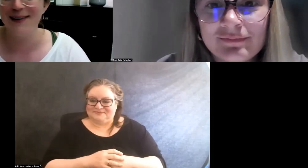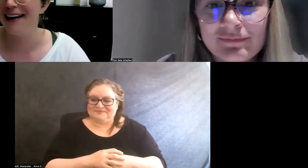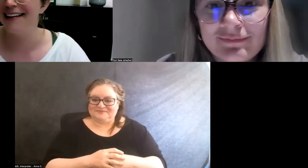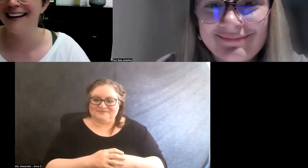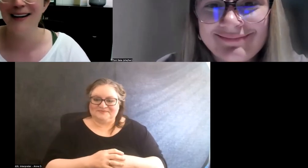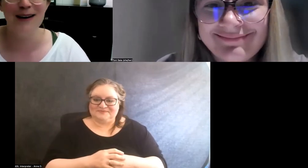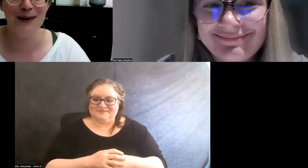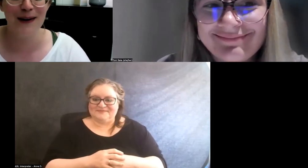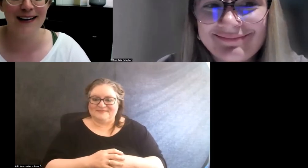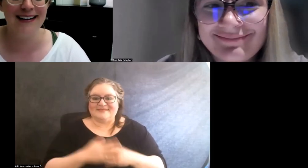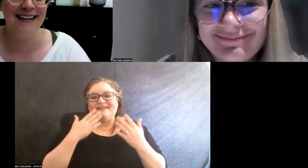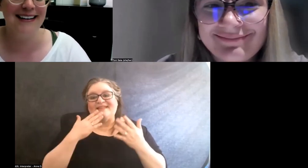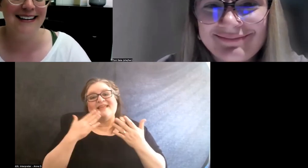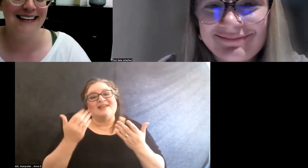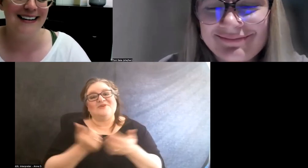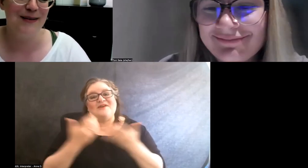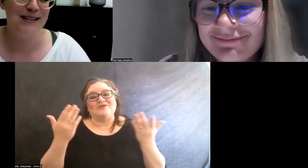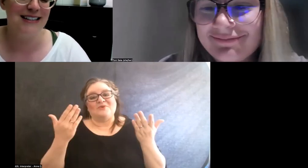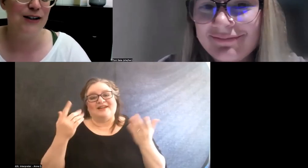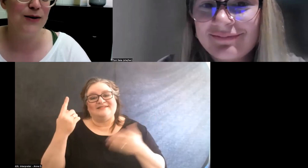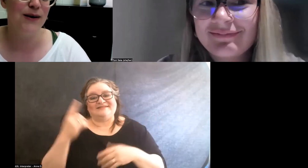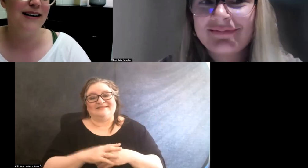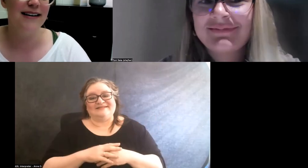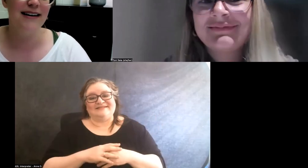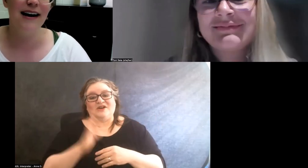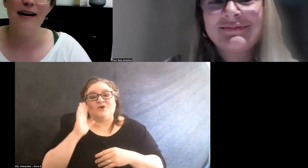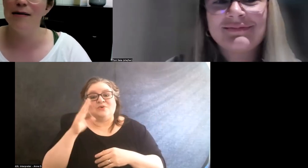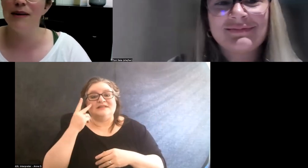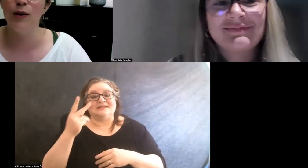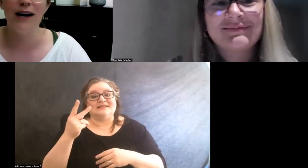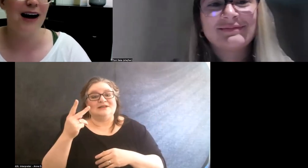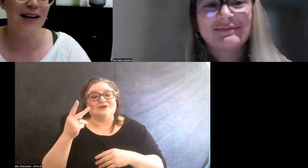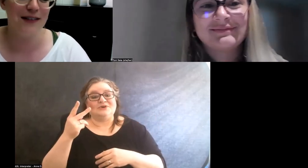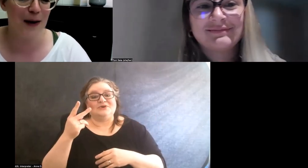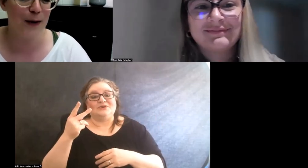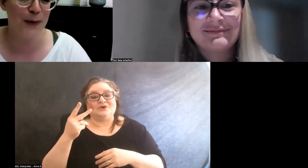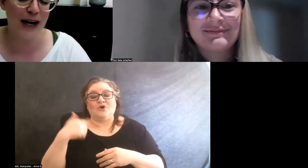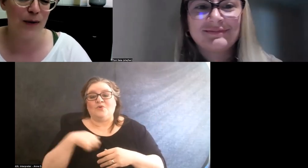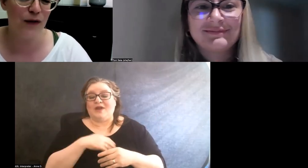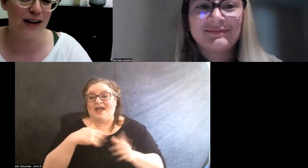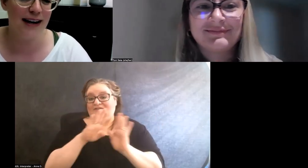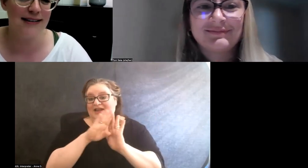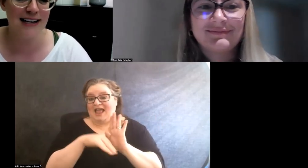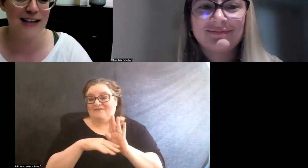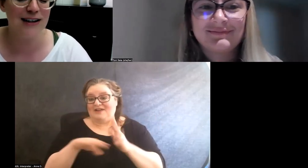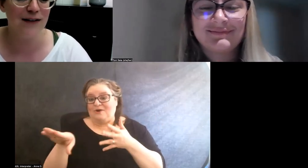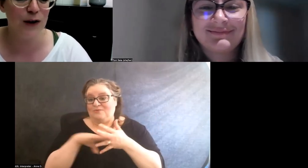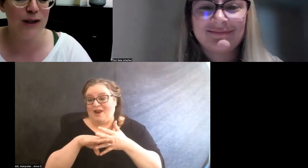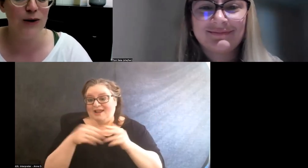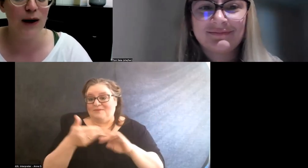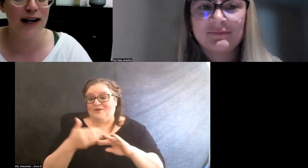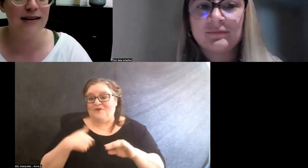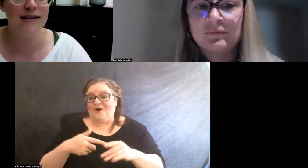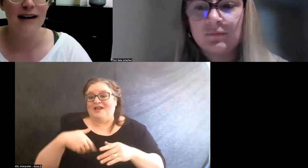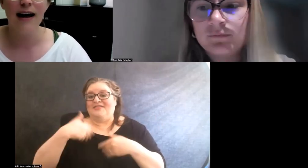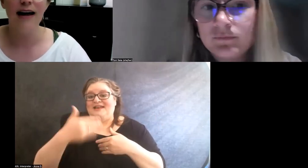Oh, yeah, thank you everyone. We'll see you in... We have half hour break before the next session if you'll be joining us,